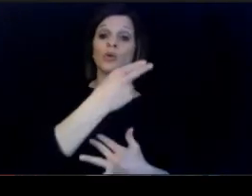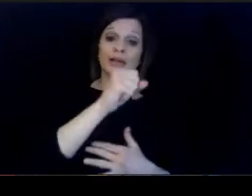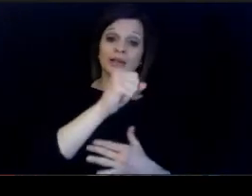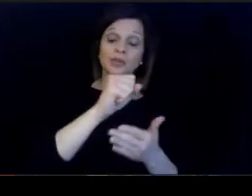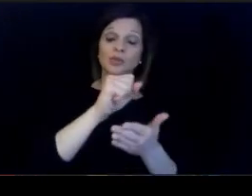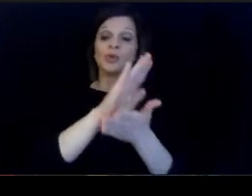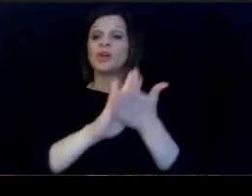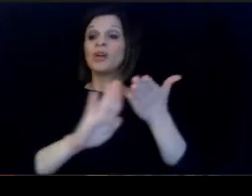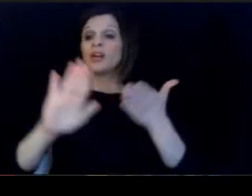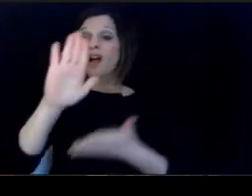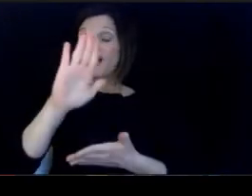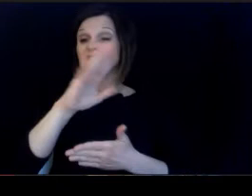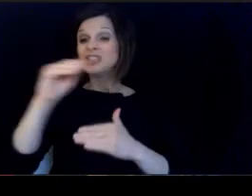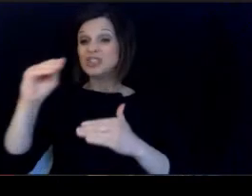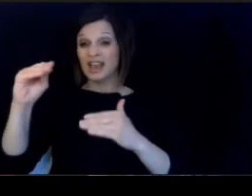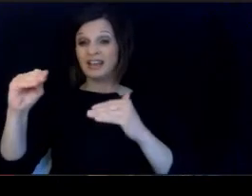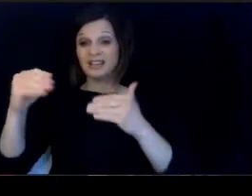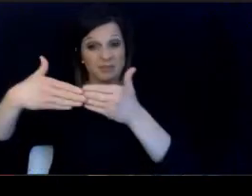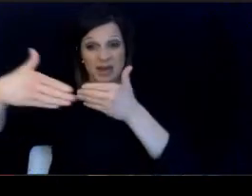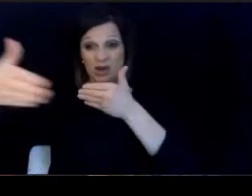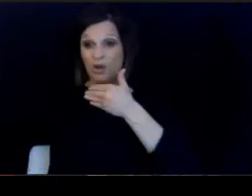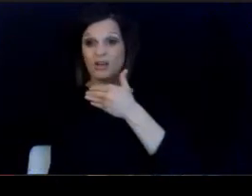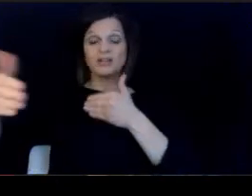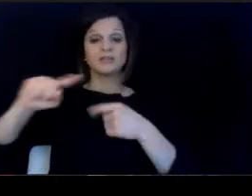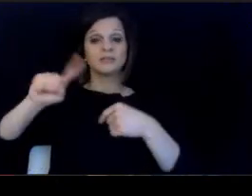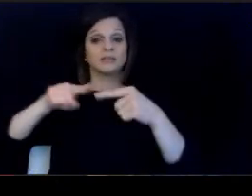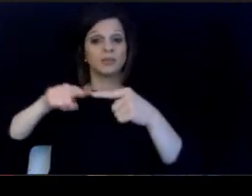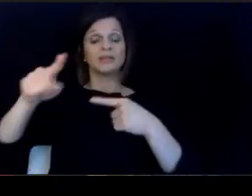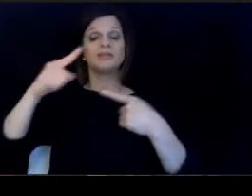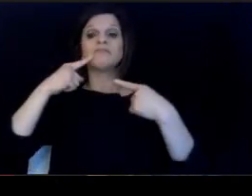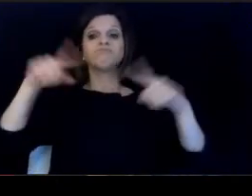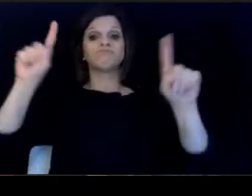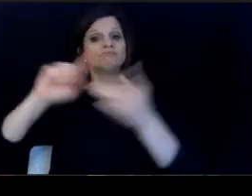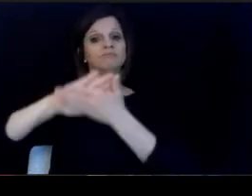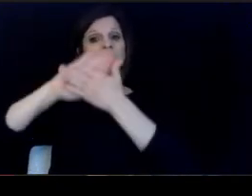careers. And more than that, even beyond when they. become a professional.